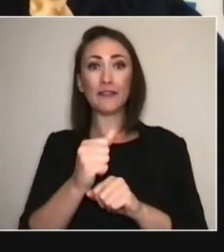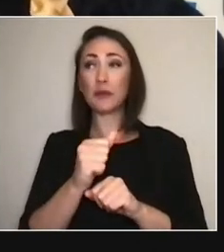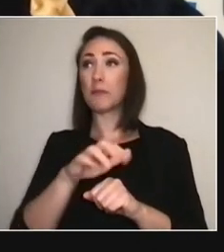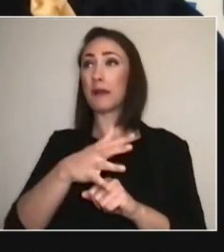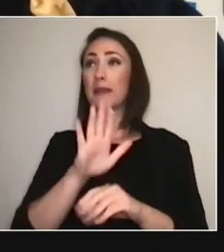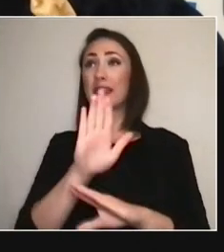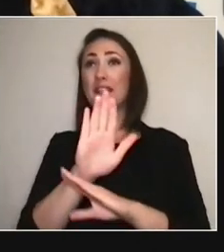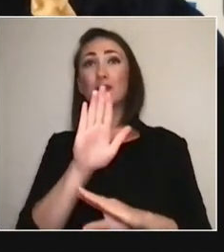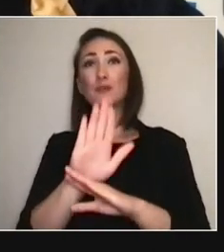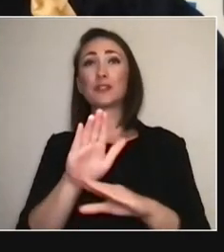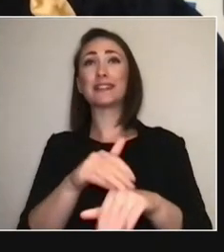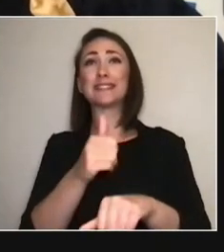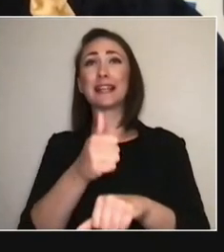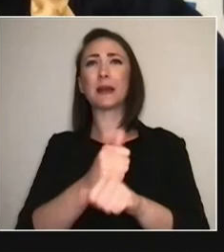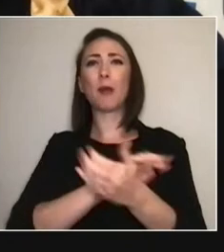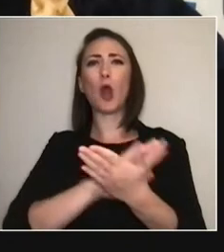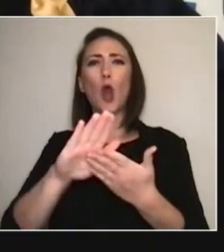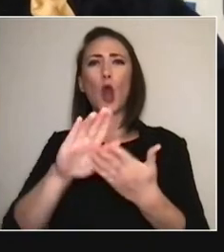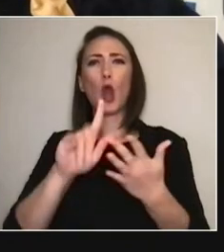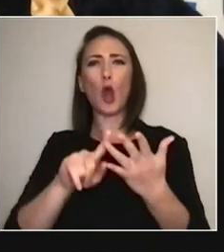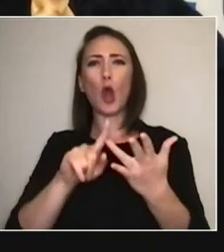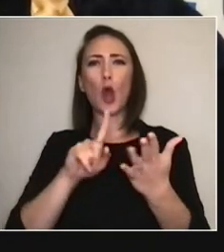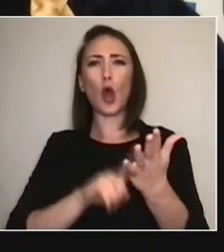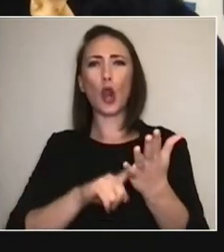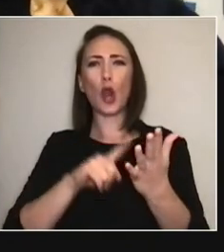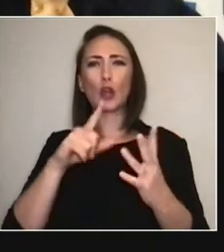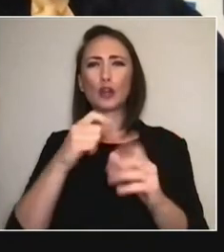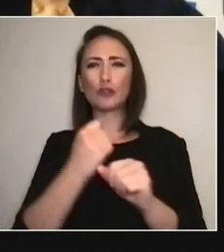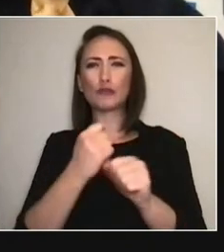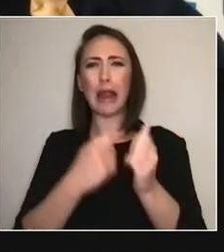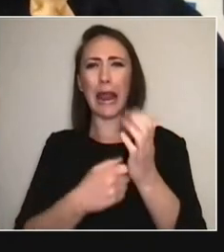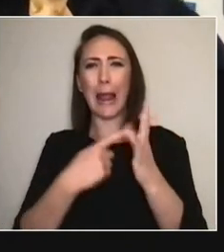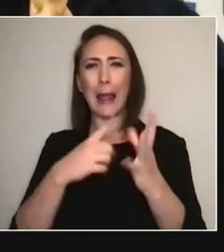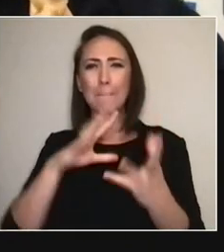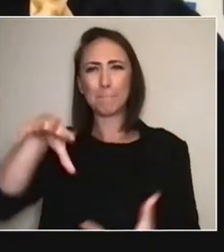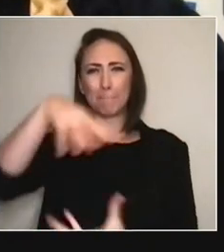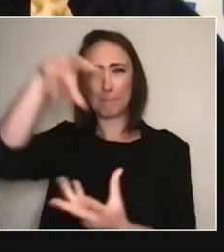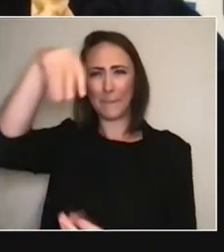'or a Tupac hologram? Can you put them on at a concert? 'Is it ethical?'